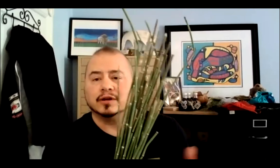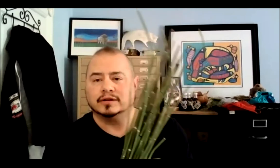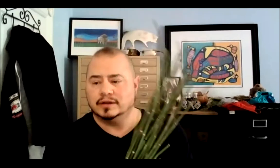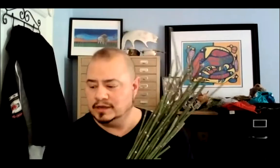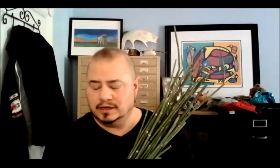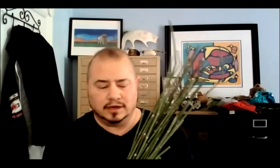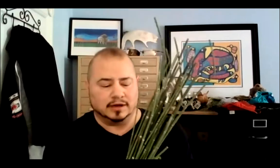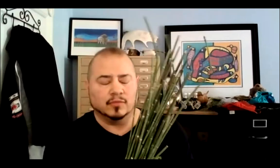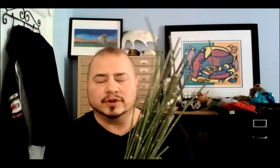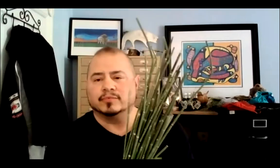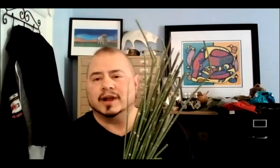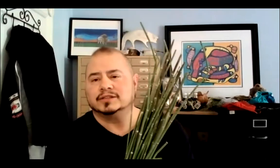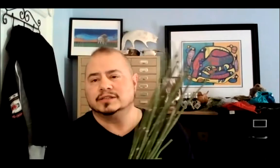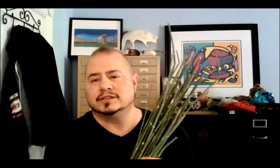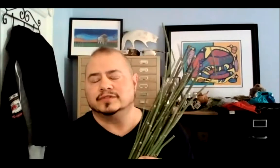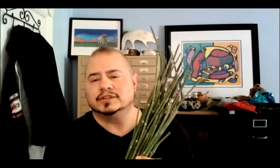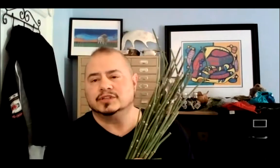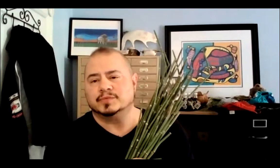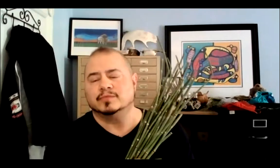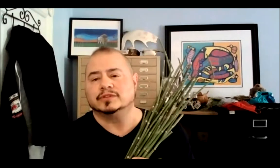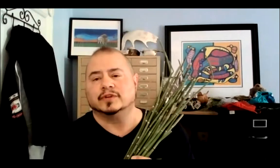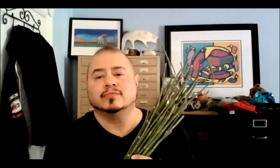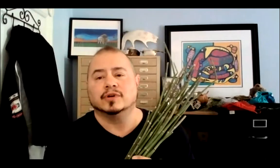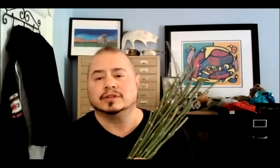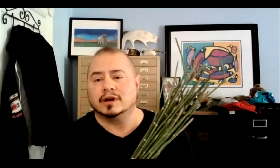you garden, one of the practices of Indigenous people, it's very important to